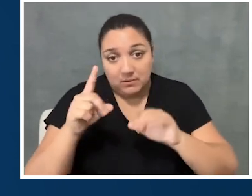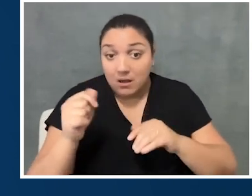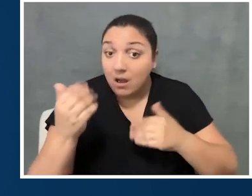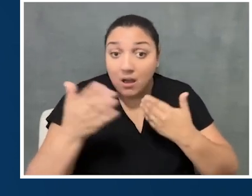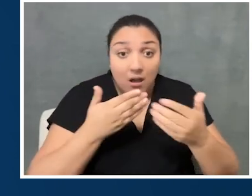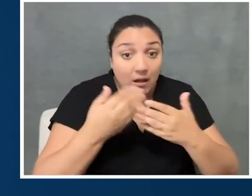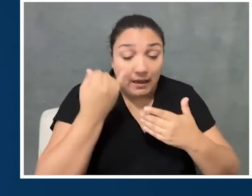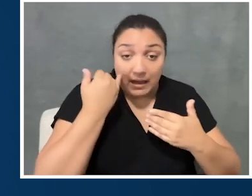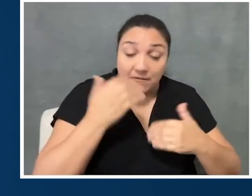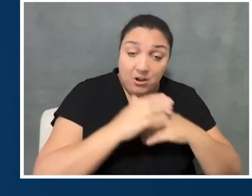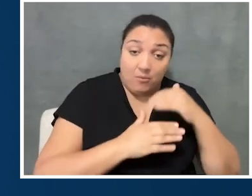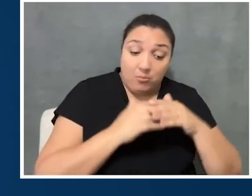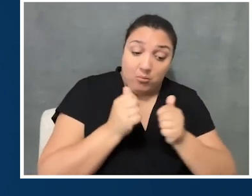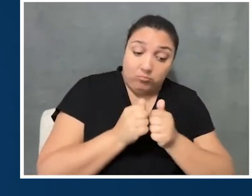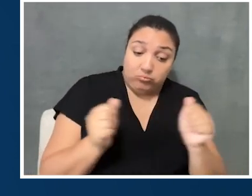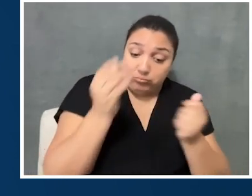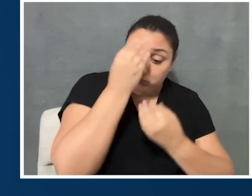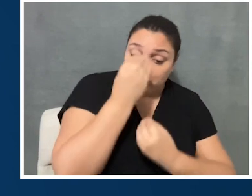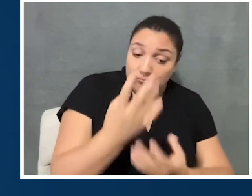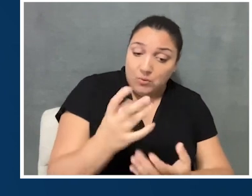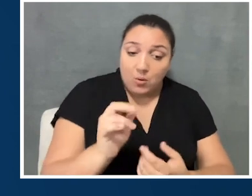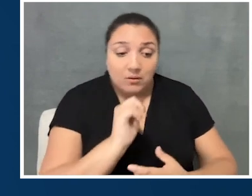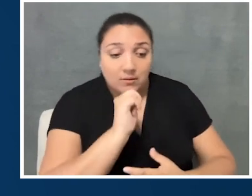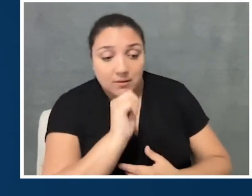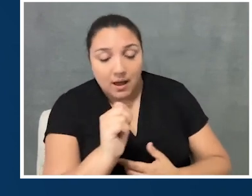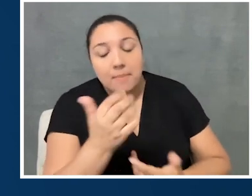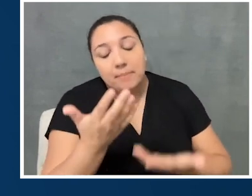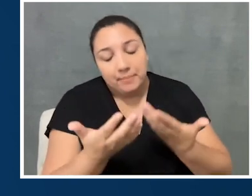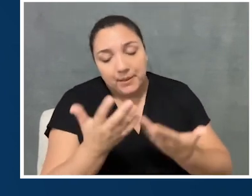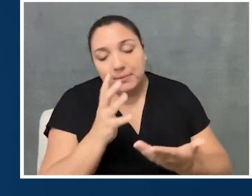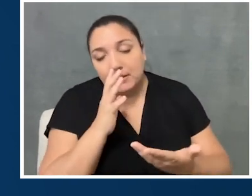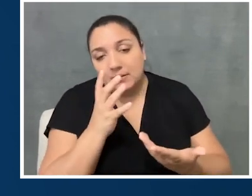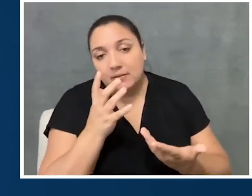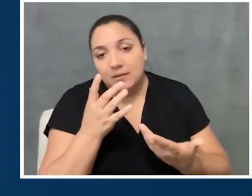that I think speaks to potentially the level of